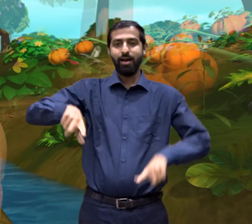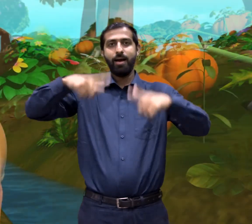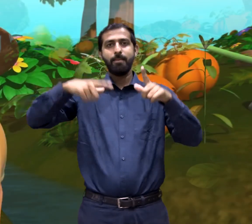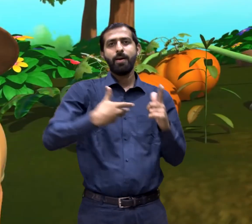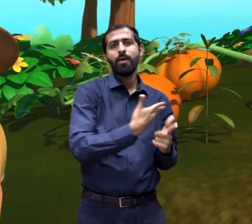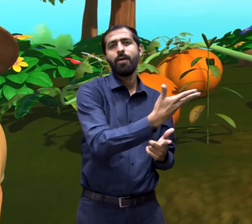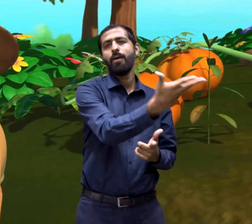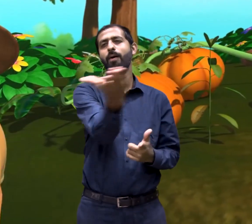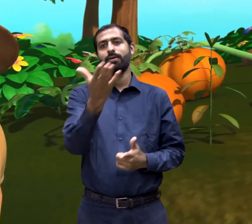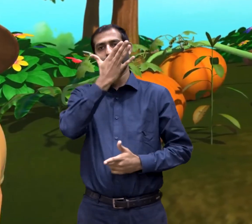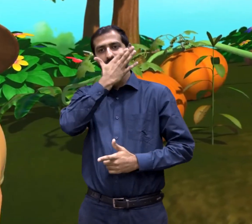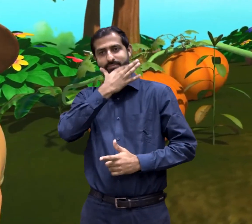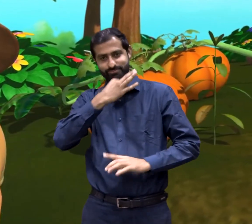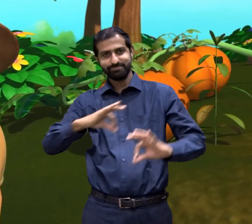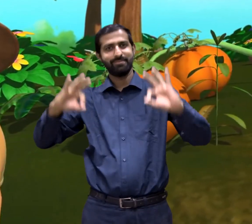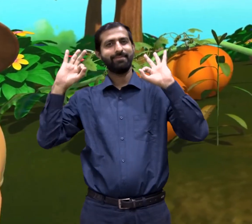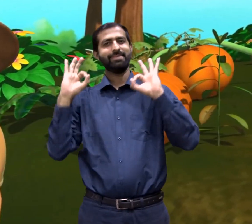The garden was filled with lovely beautiful flowers and trees.